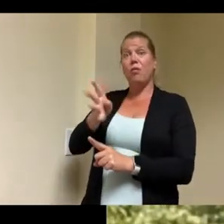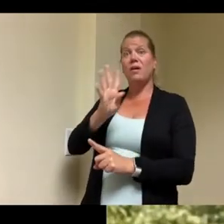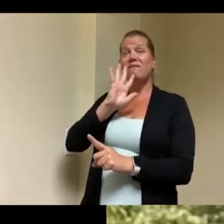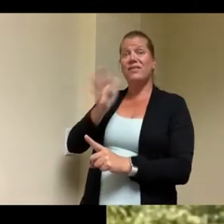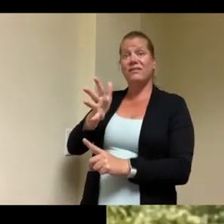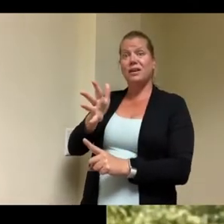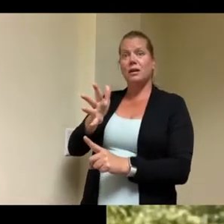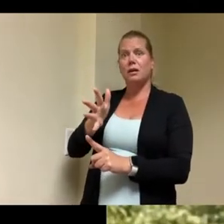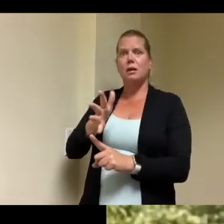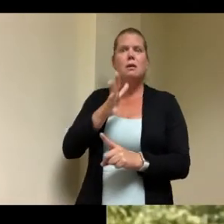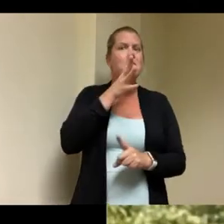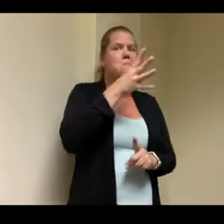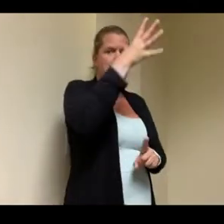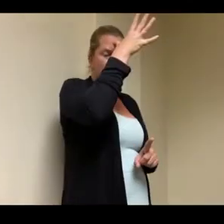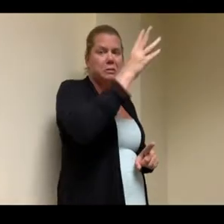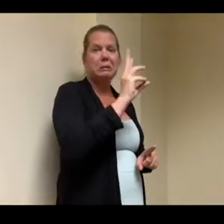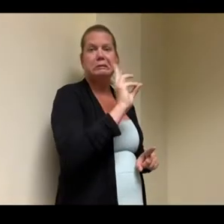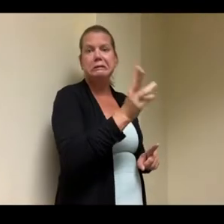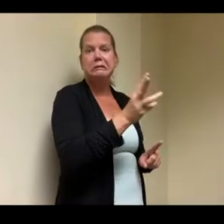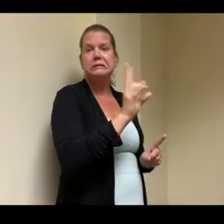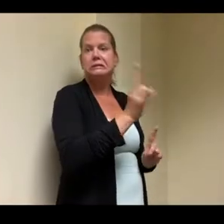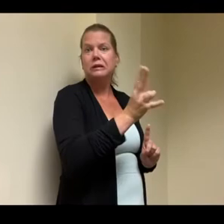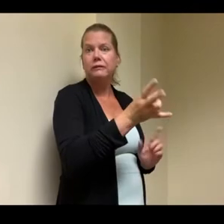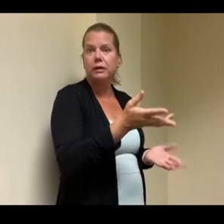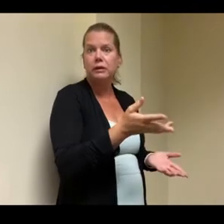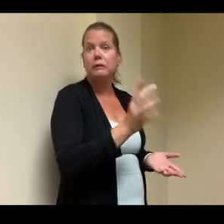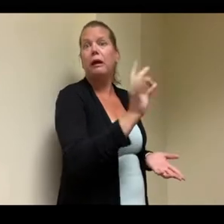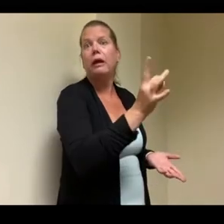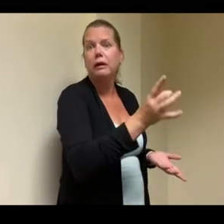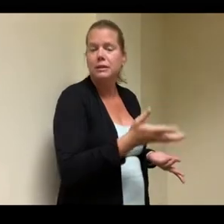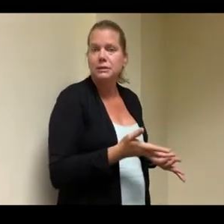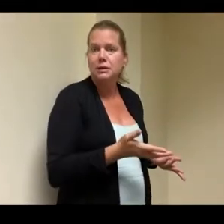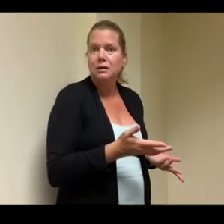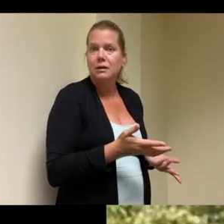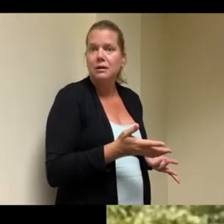their 60s 70s or 80s they're gonna need a place to eventually